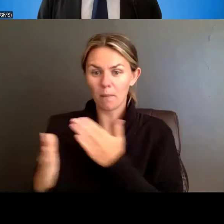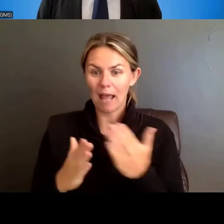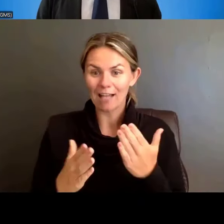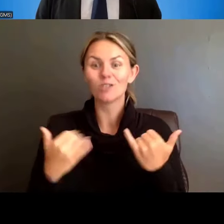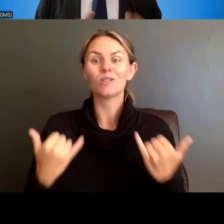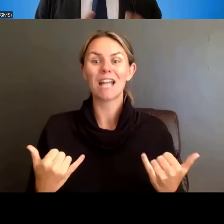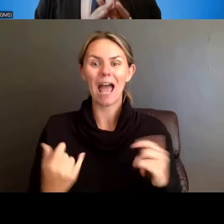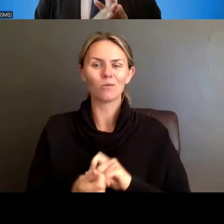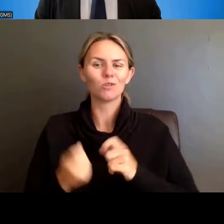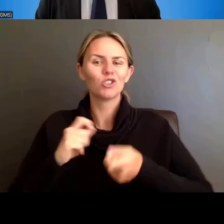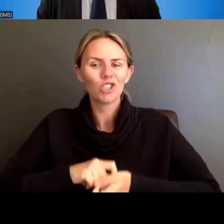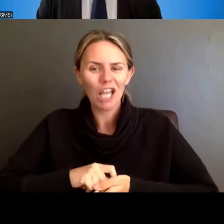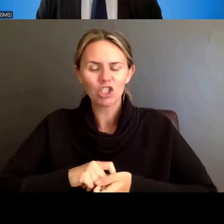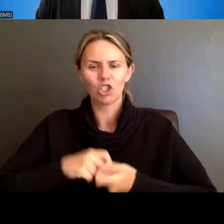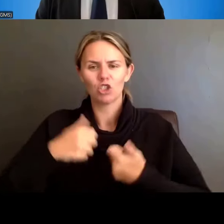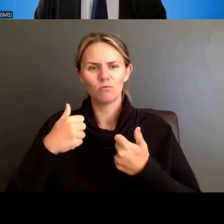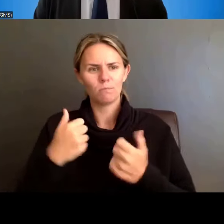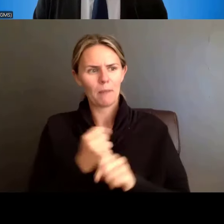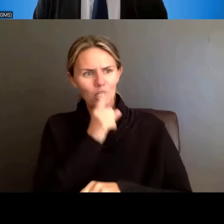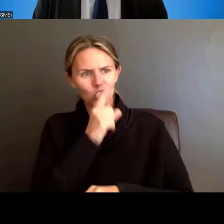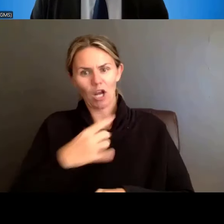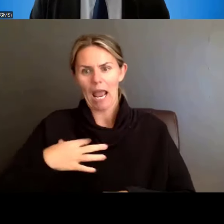can be on level footing with all other applicants at NIH.